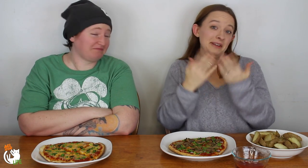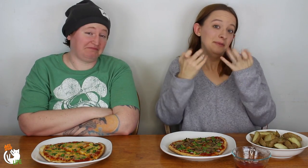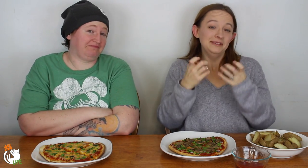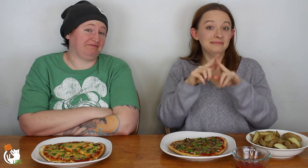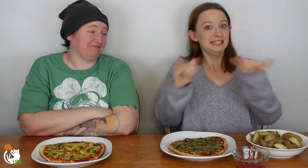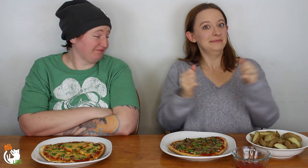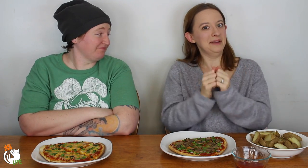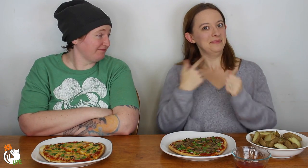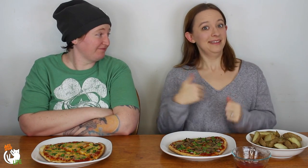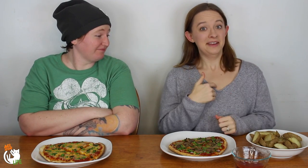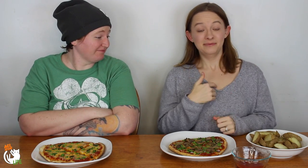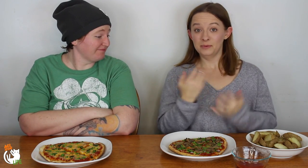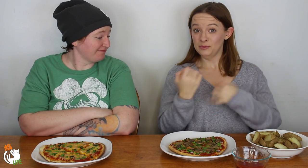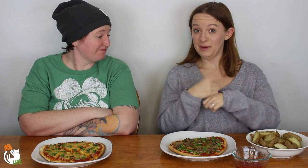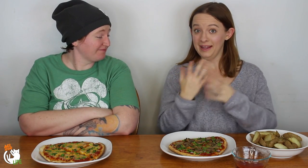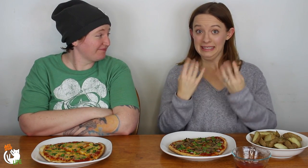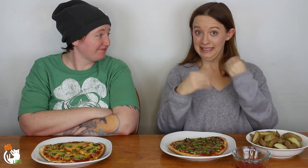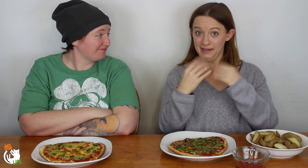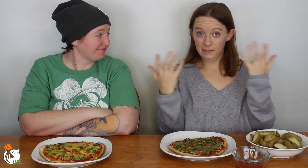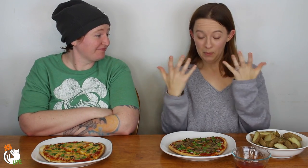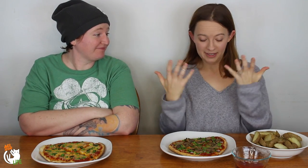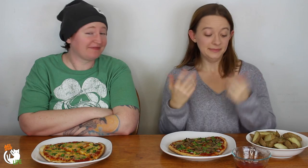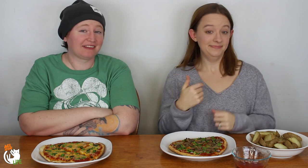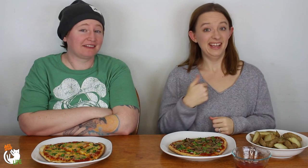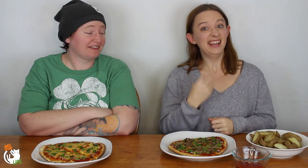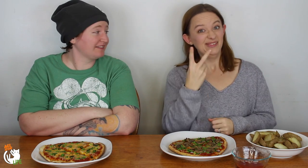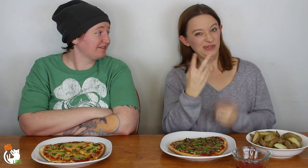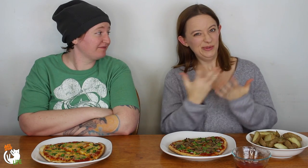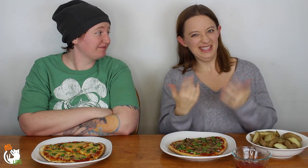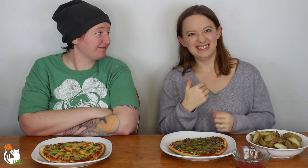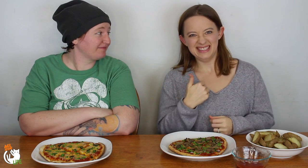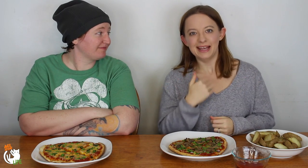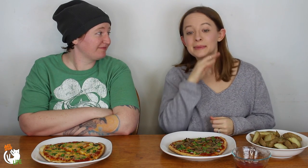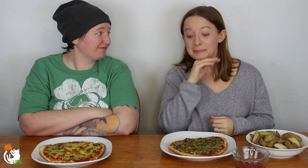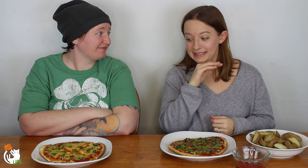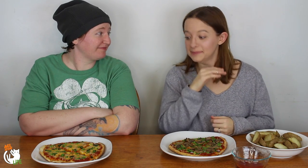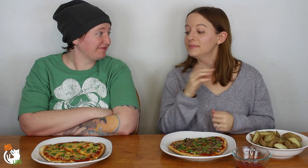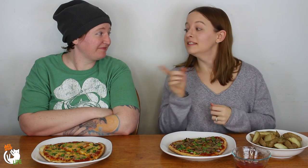or breakfast... whatever you want at the same time we are. So, today we are eating... well I'm eating 2 things cause I'm a pig.